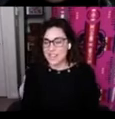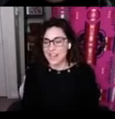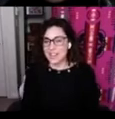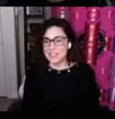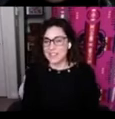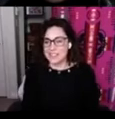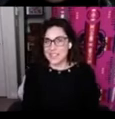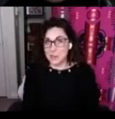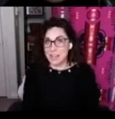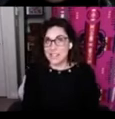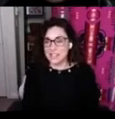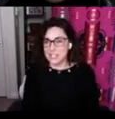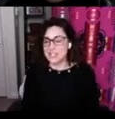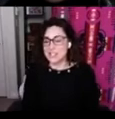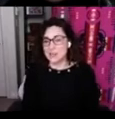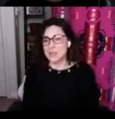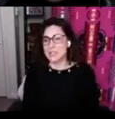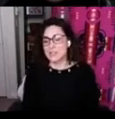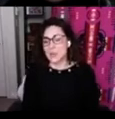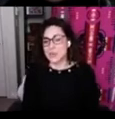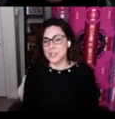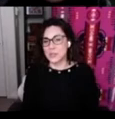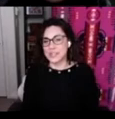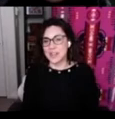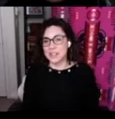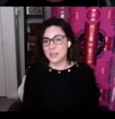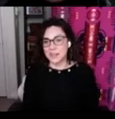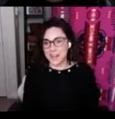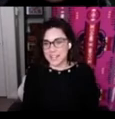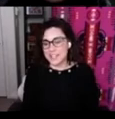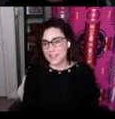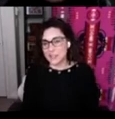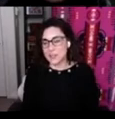the Stabilizing Indigenous Languages Symposium was held in Piikani territory